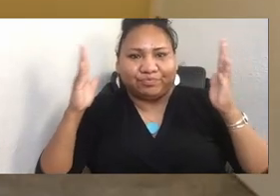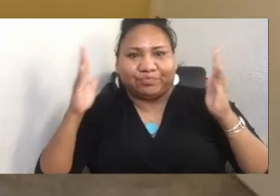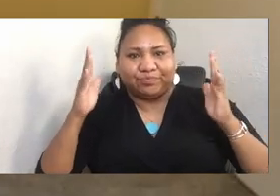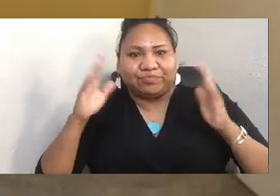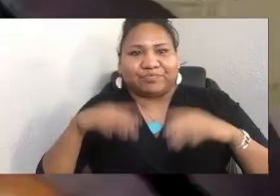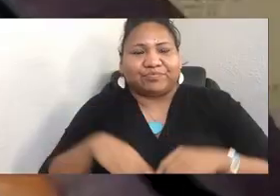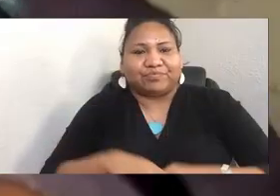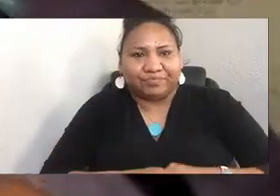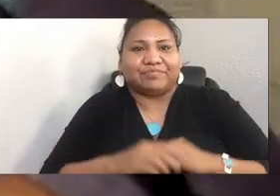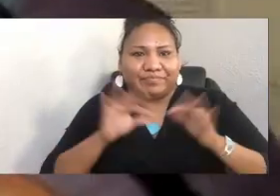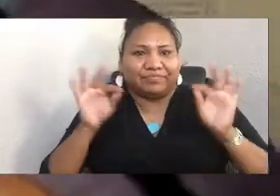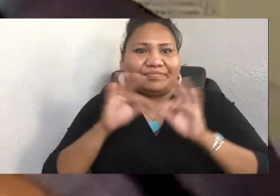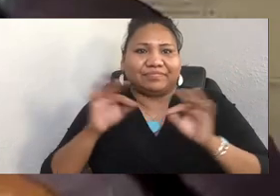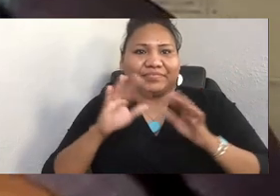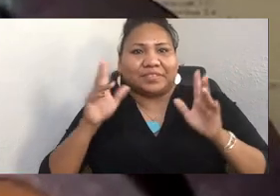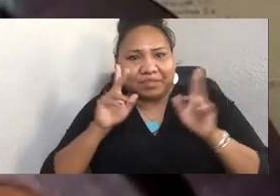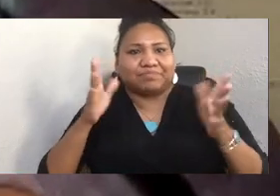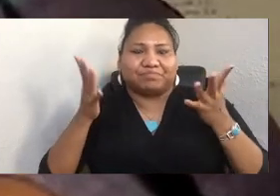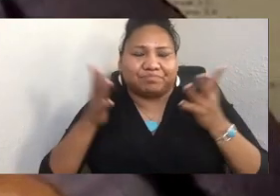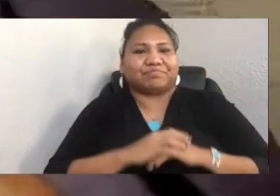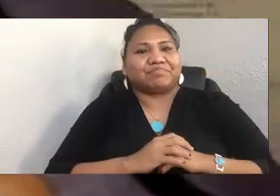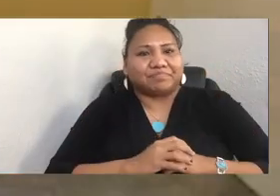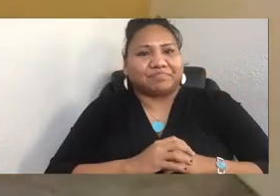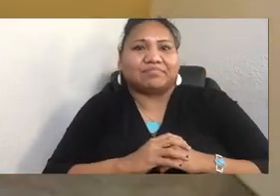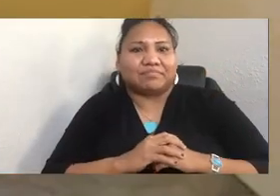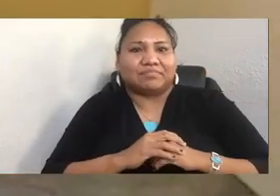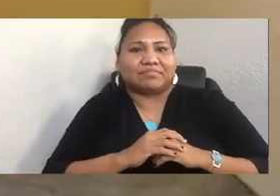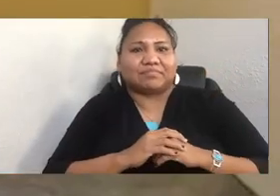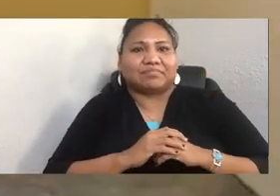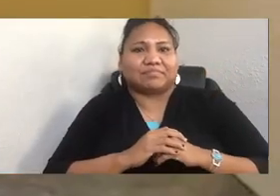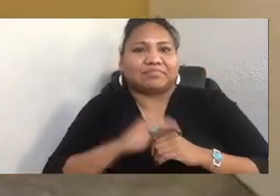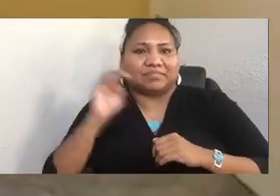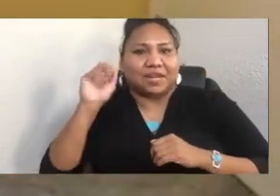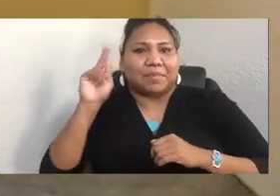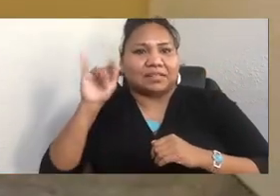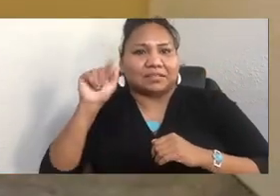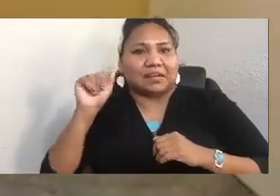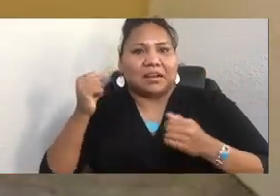How many ways do you know how to say-- [SPEAKING LUSHOTSEED]